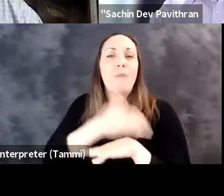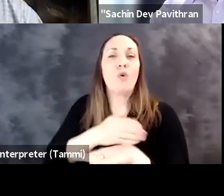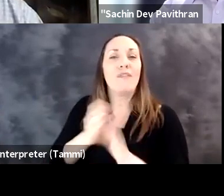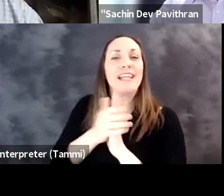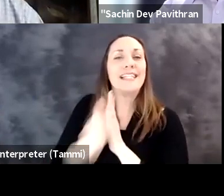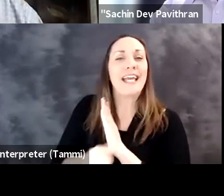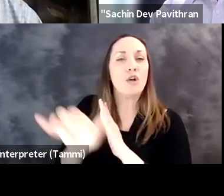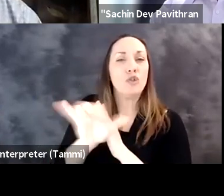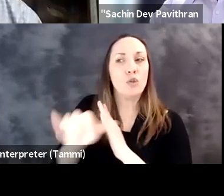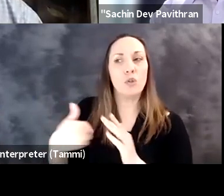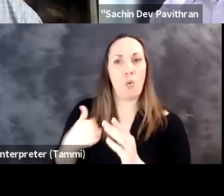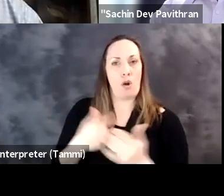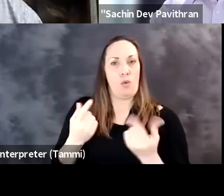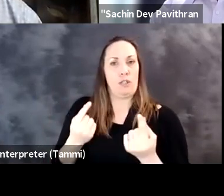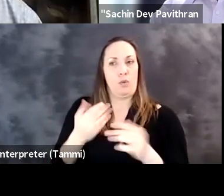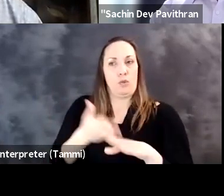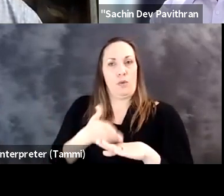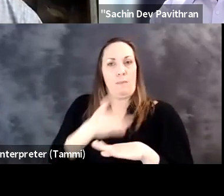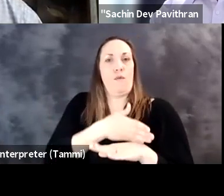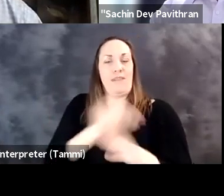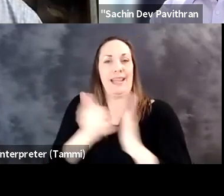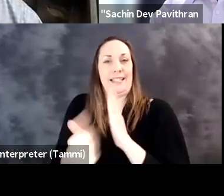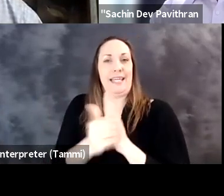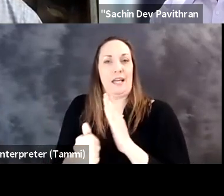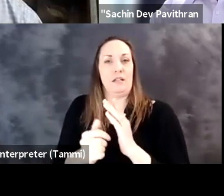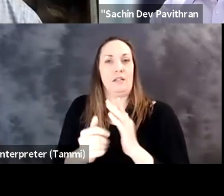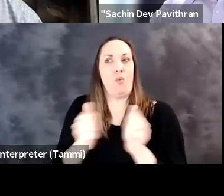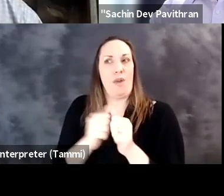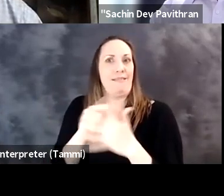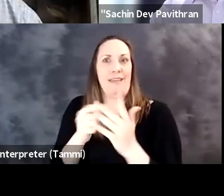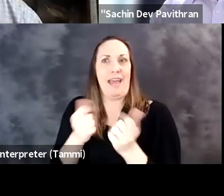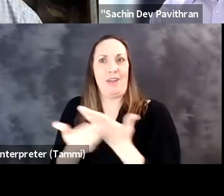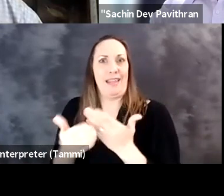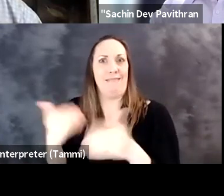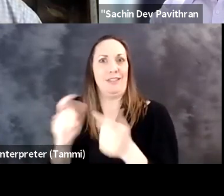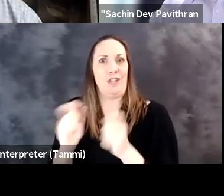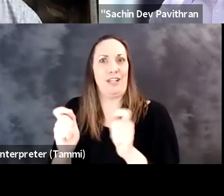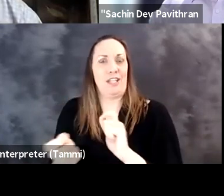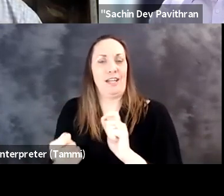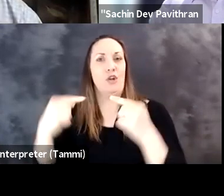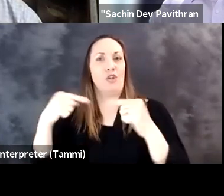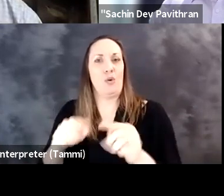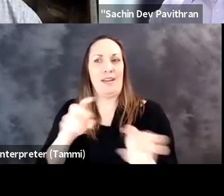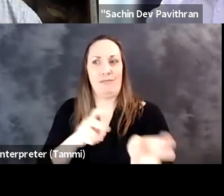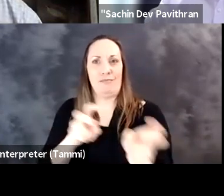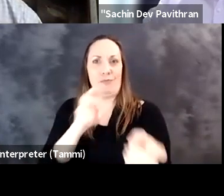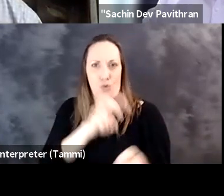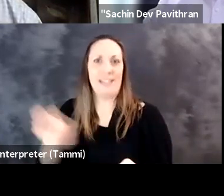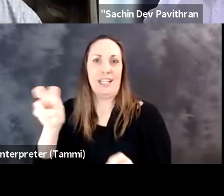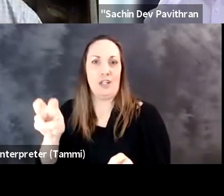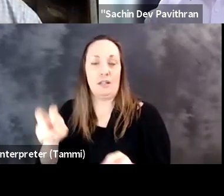skill sets. You know, are we doing things to improve skill sets along with everything else